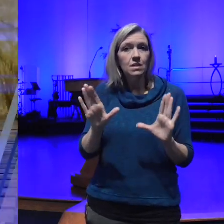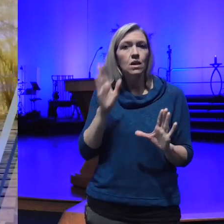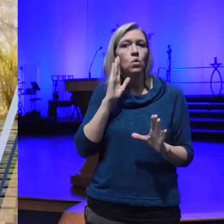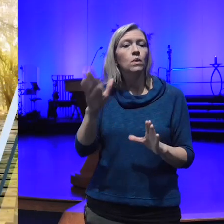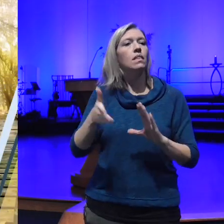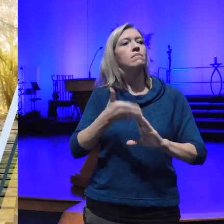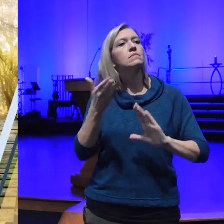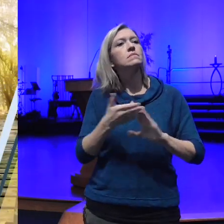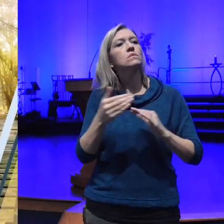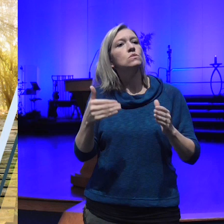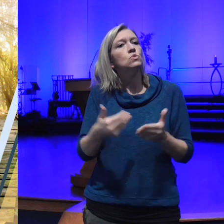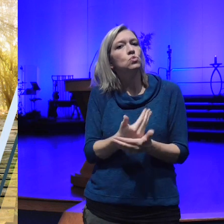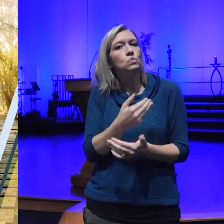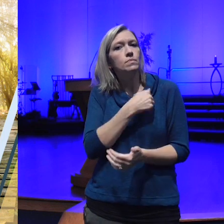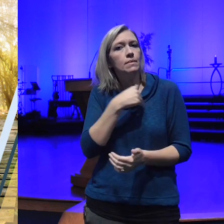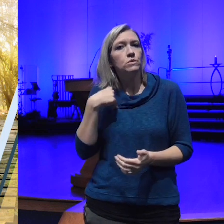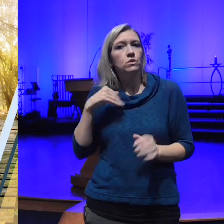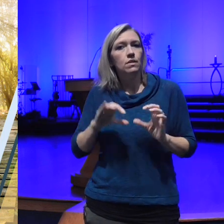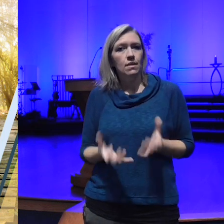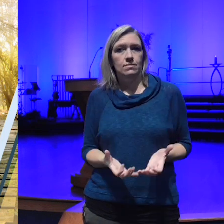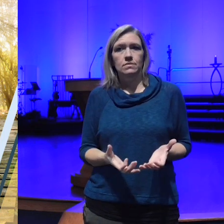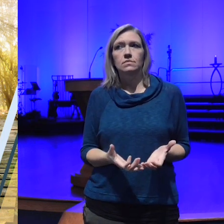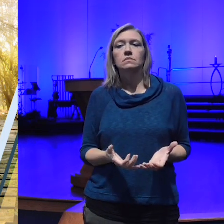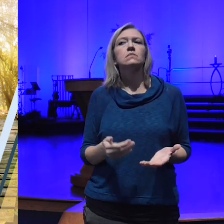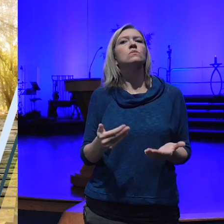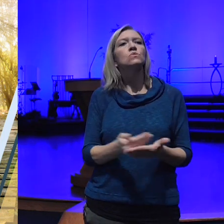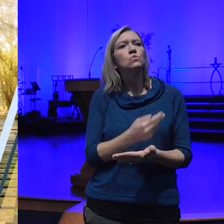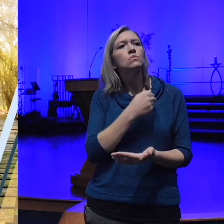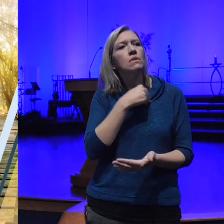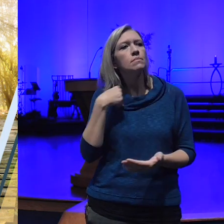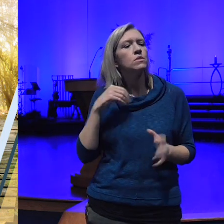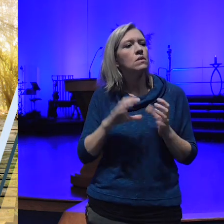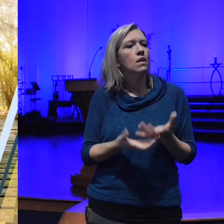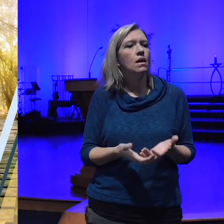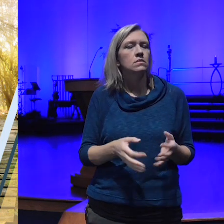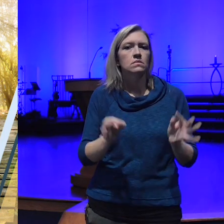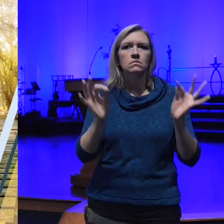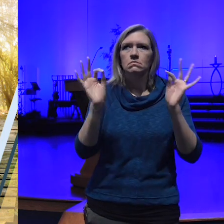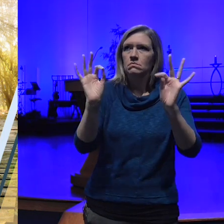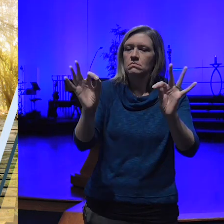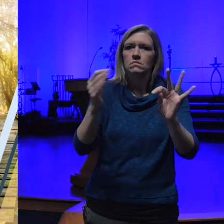new members class is a great class for anybody who's fairly new to our community and would like